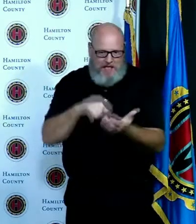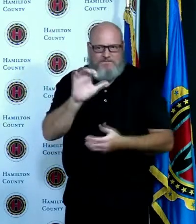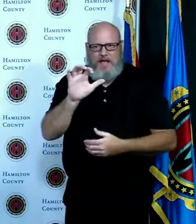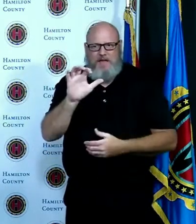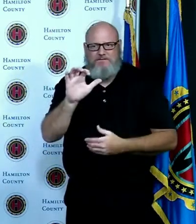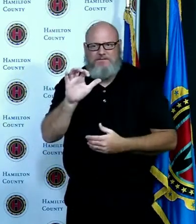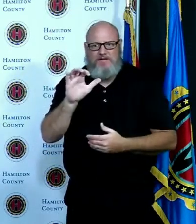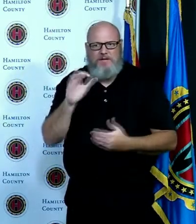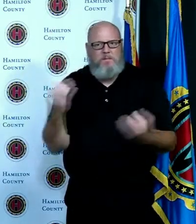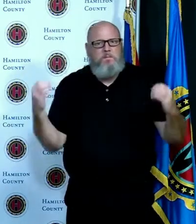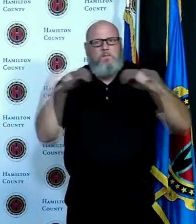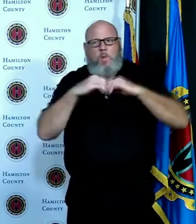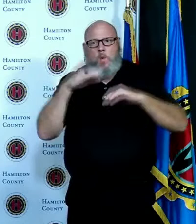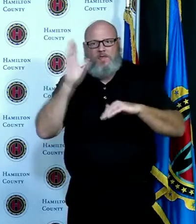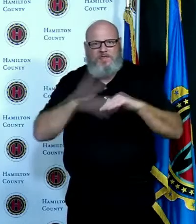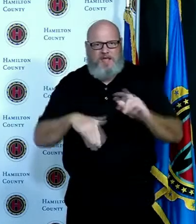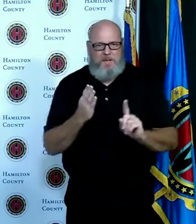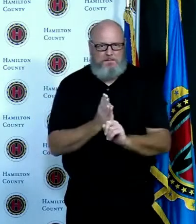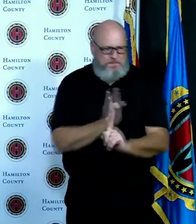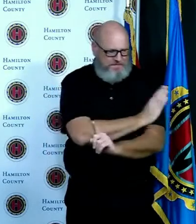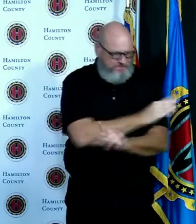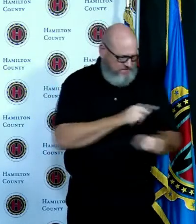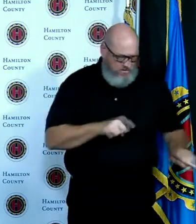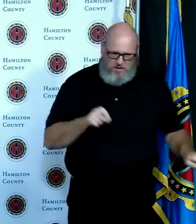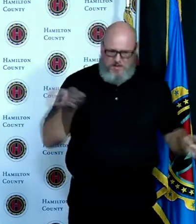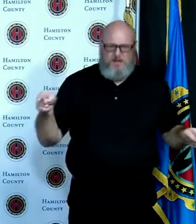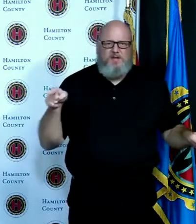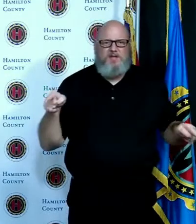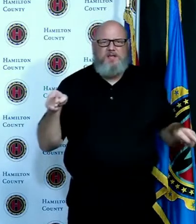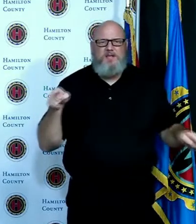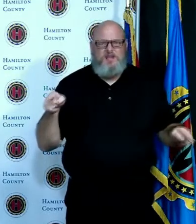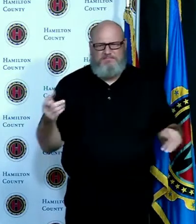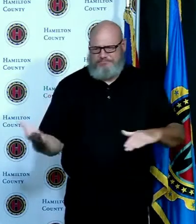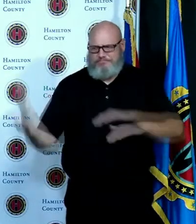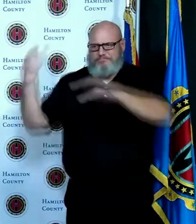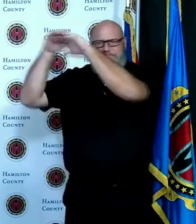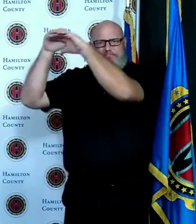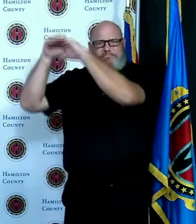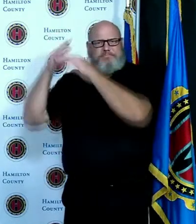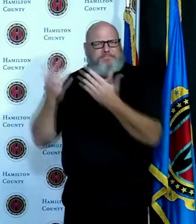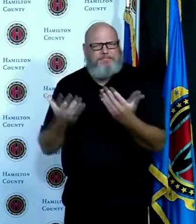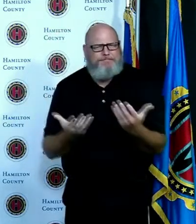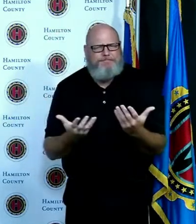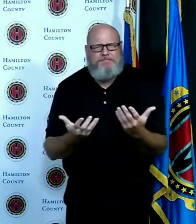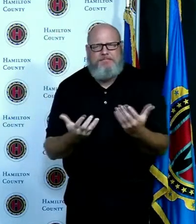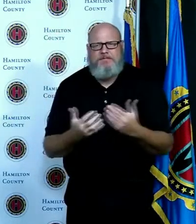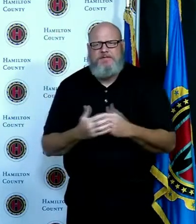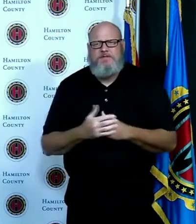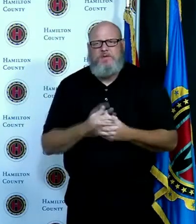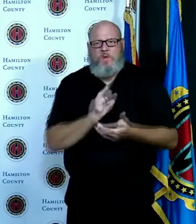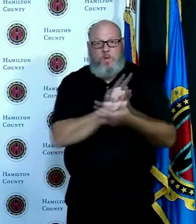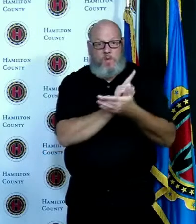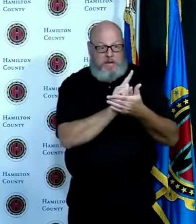that's the concern is that in a month's time the week-over-week increase in positive cases